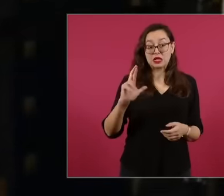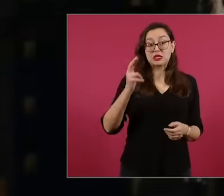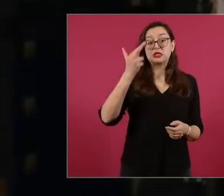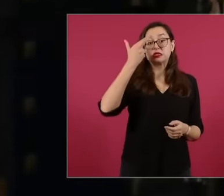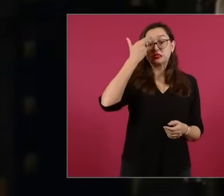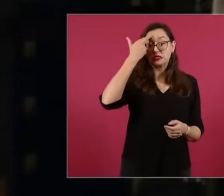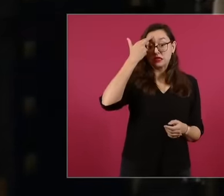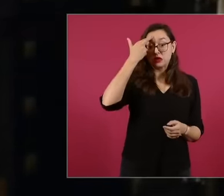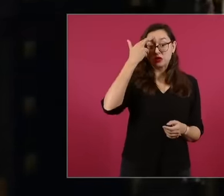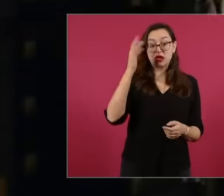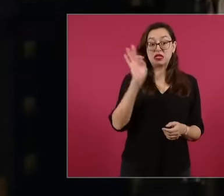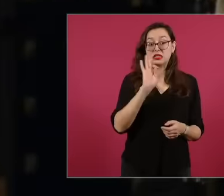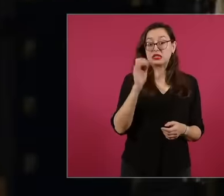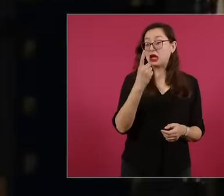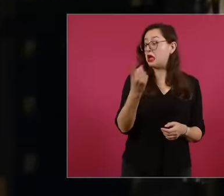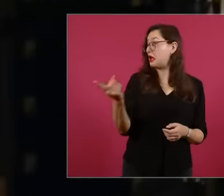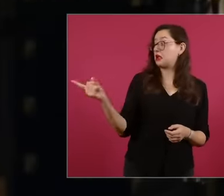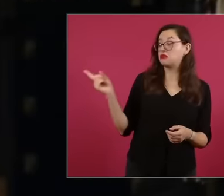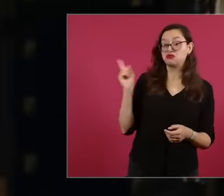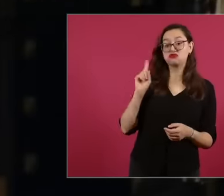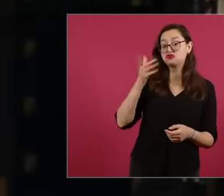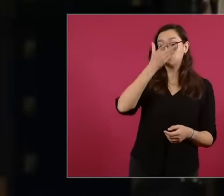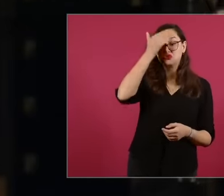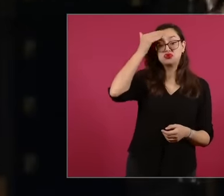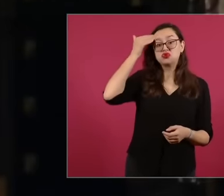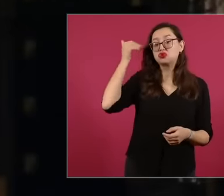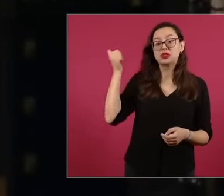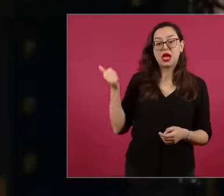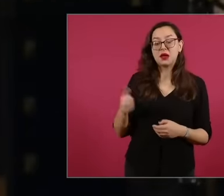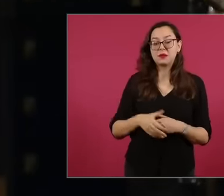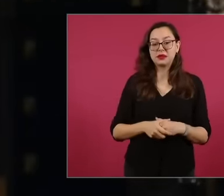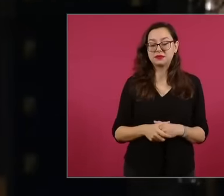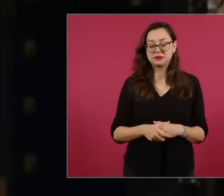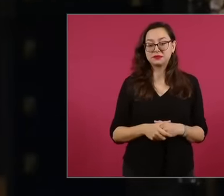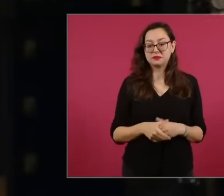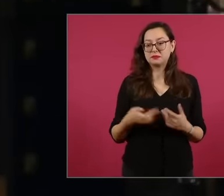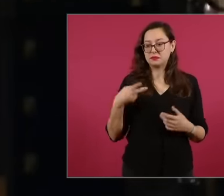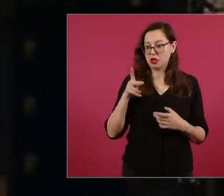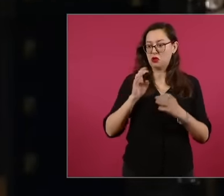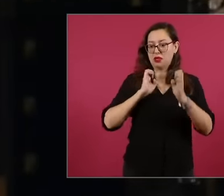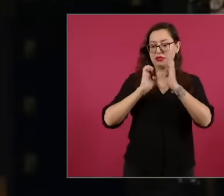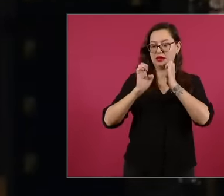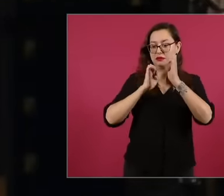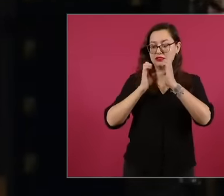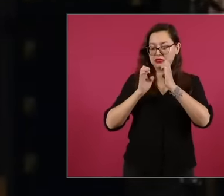here, what do you think about censorship? And if you believe that in this administration of the fourth